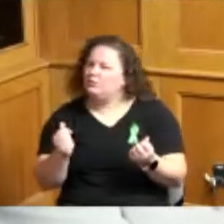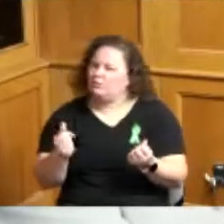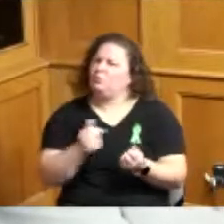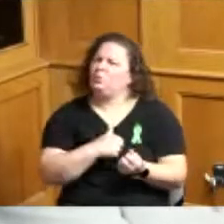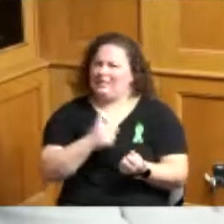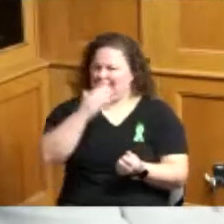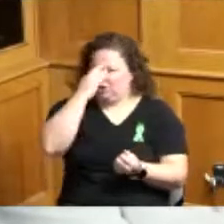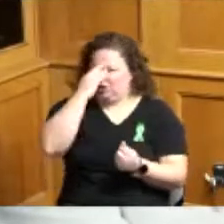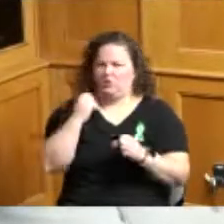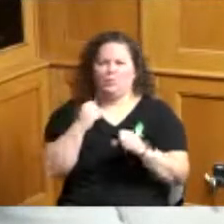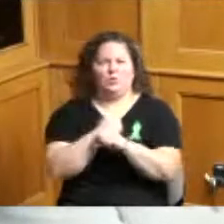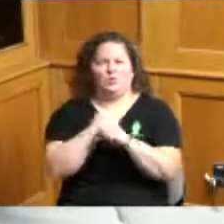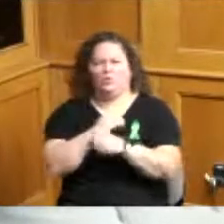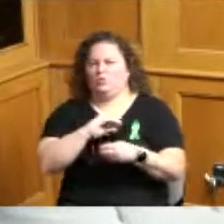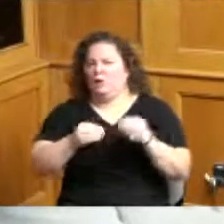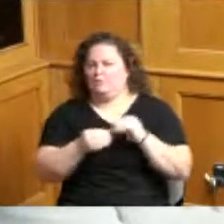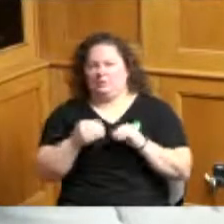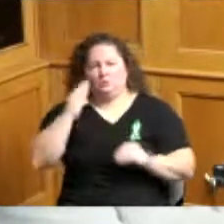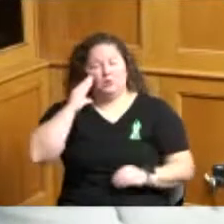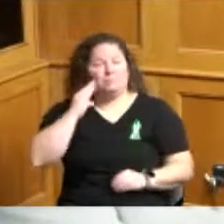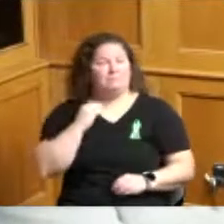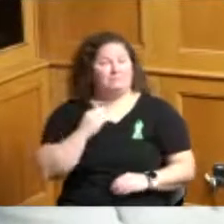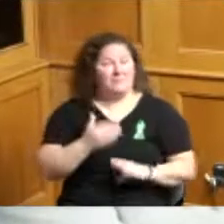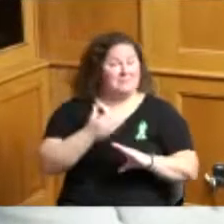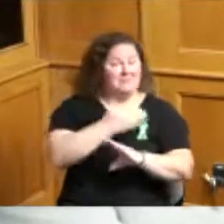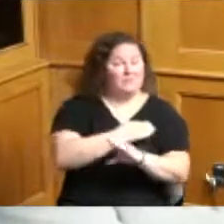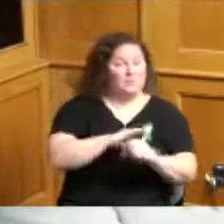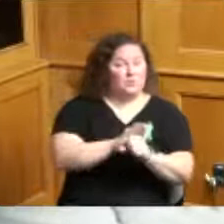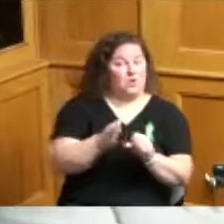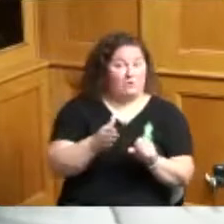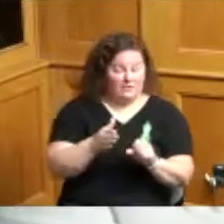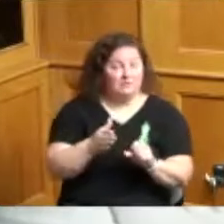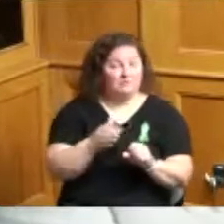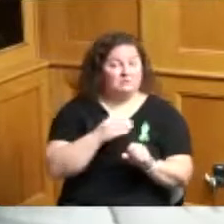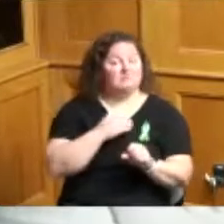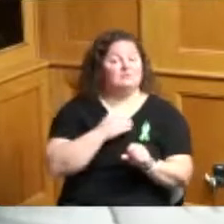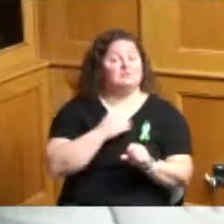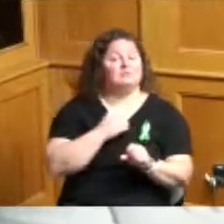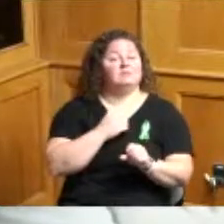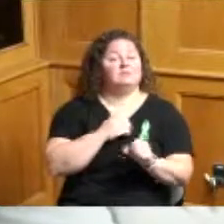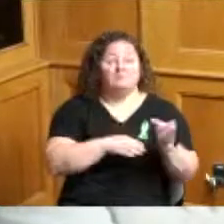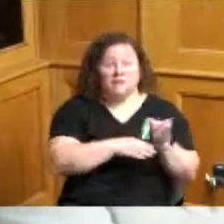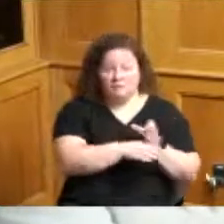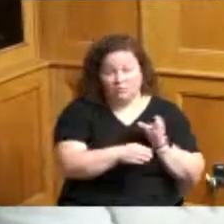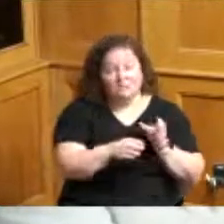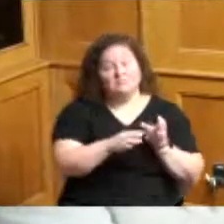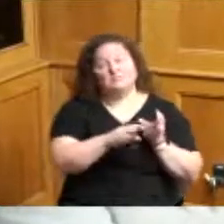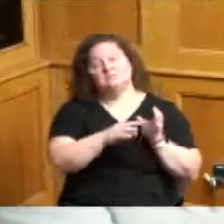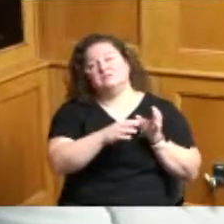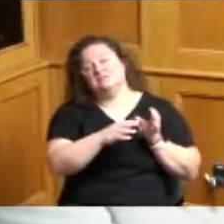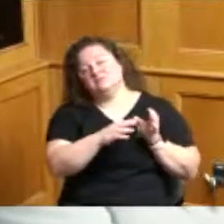before there was a coronavirus and a covet minorities African-Americans we're dying at